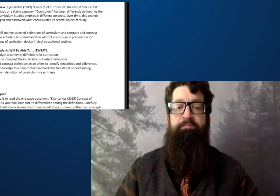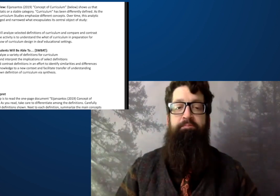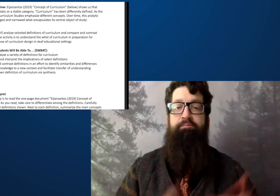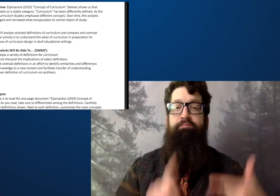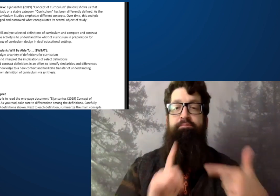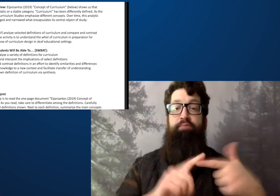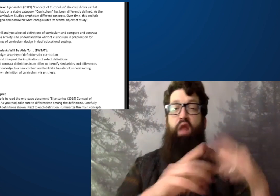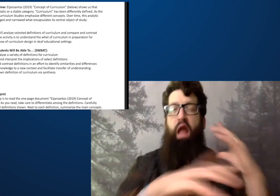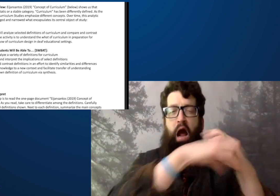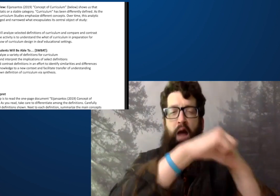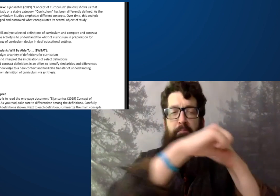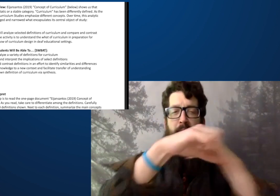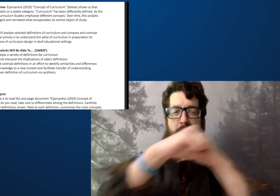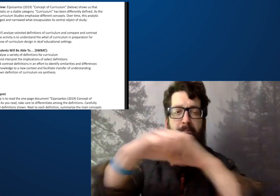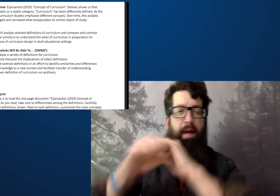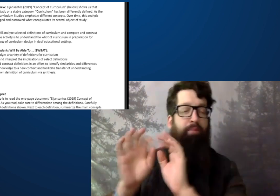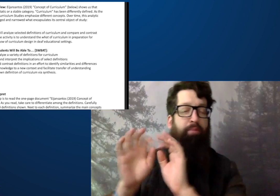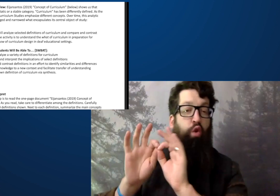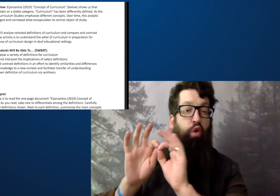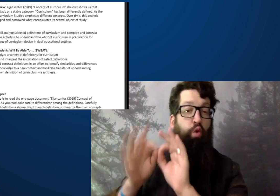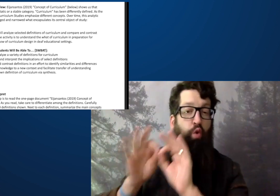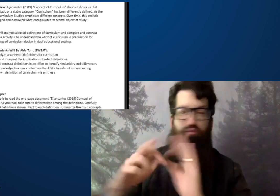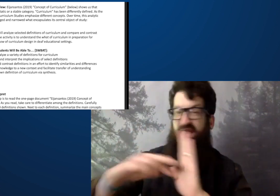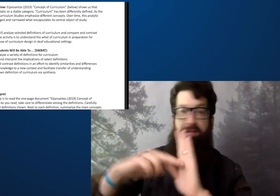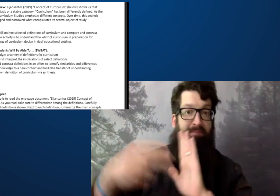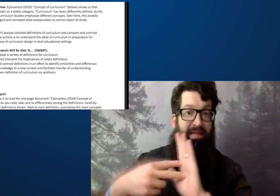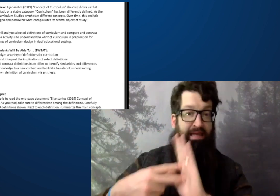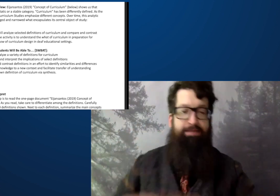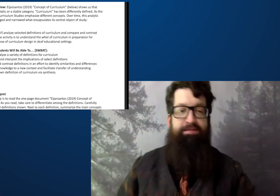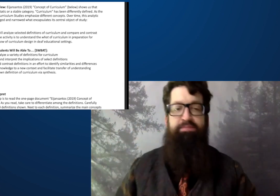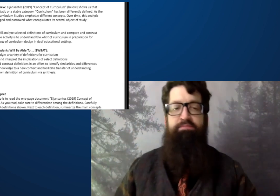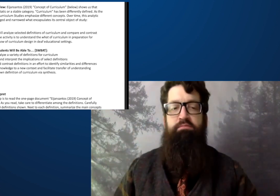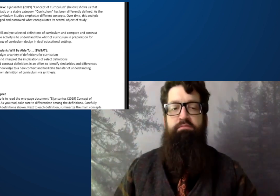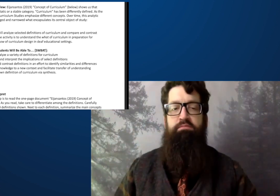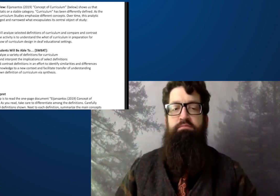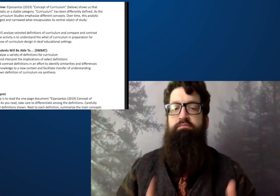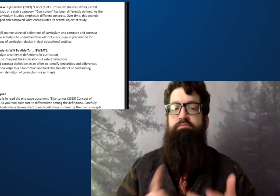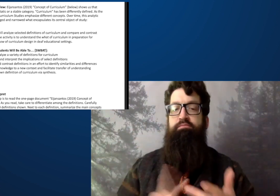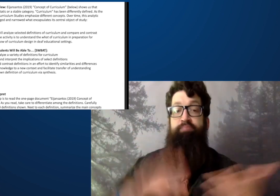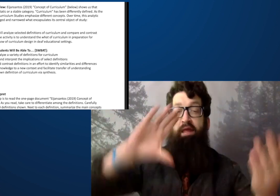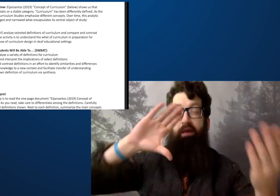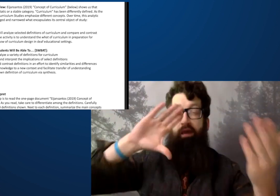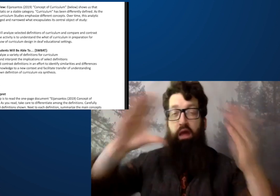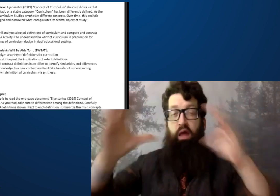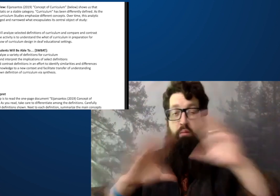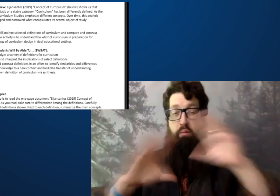First, you are going to read and analyze a variety of definitions of the curriculum.